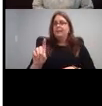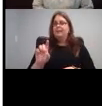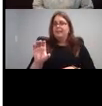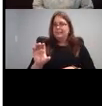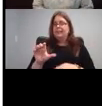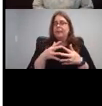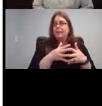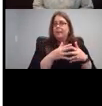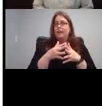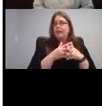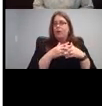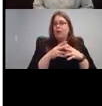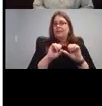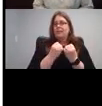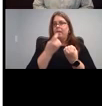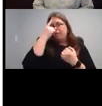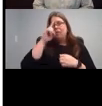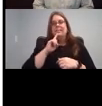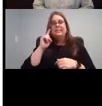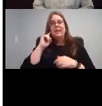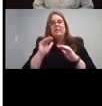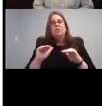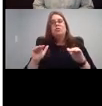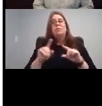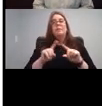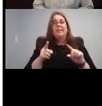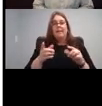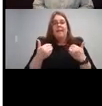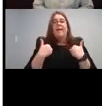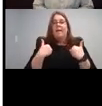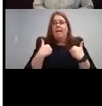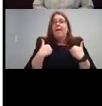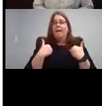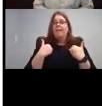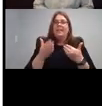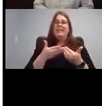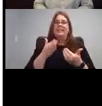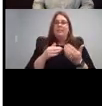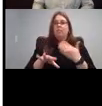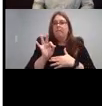stories directory is searchable by type. They're not searchable but easy to find a particular title.